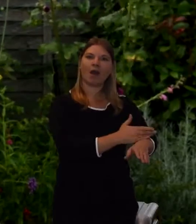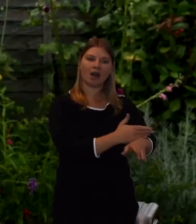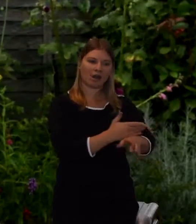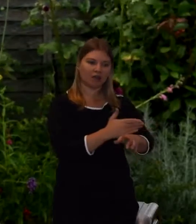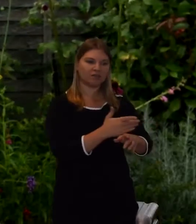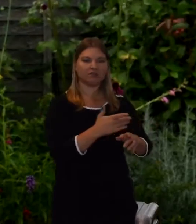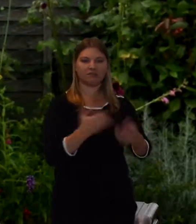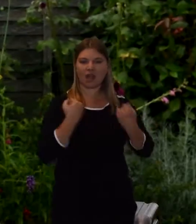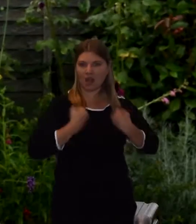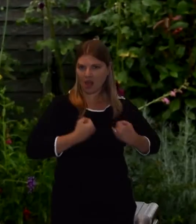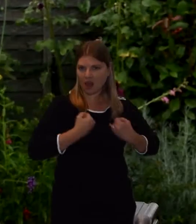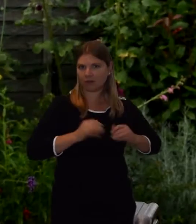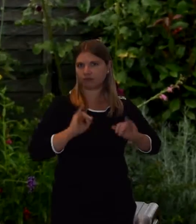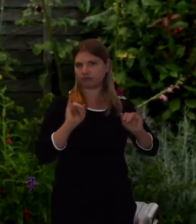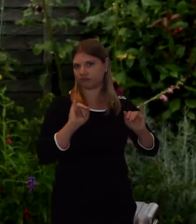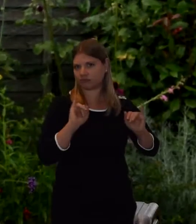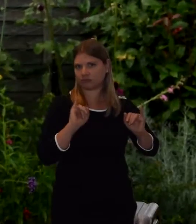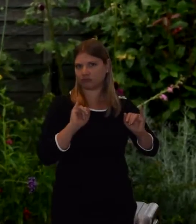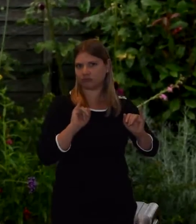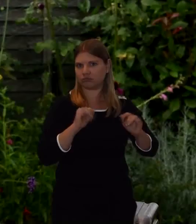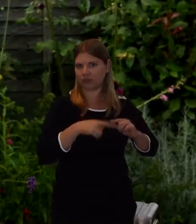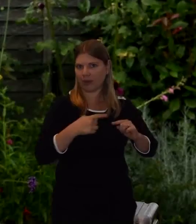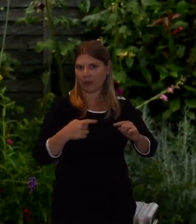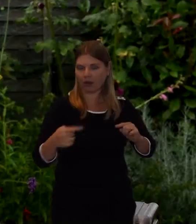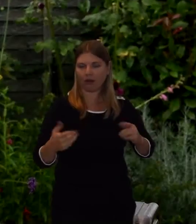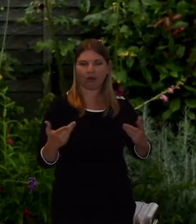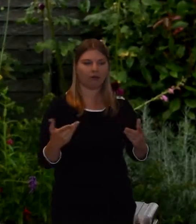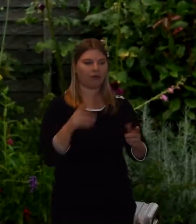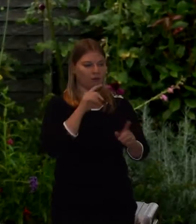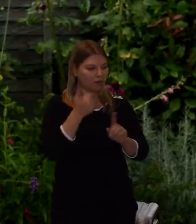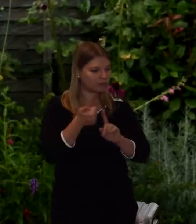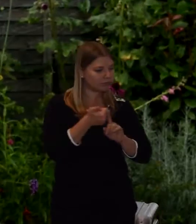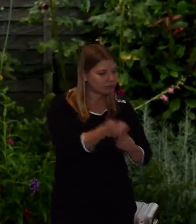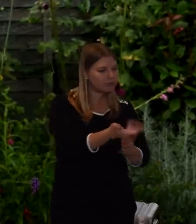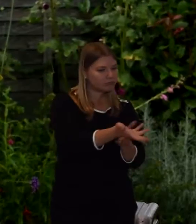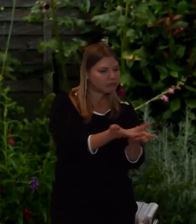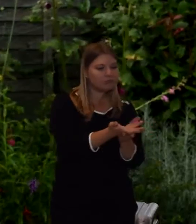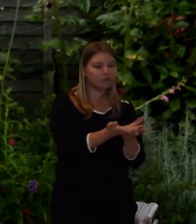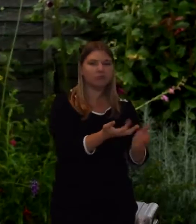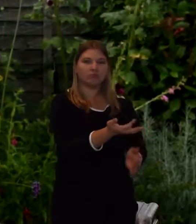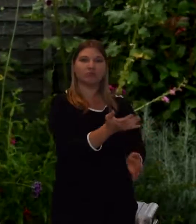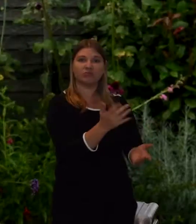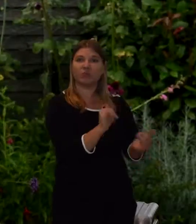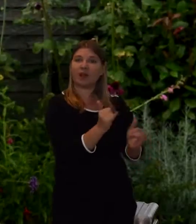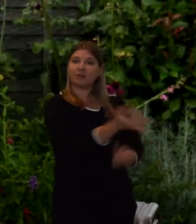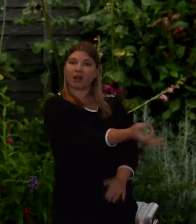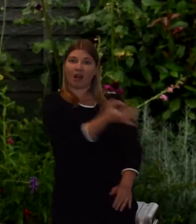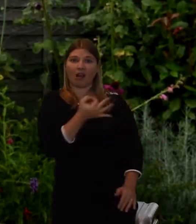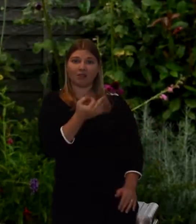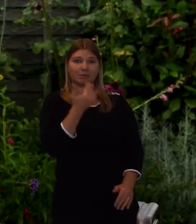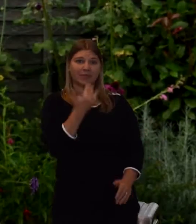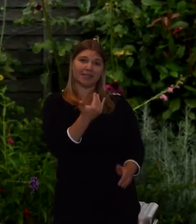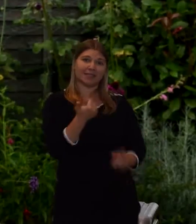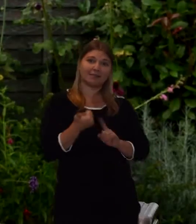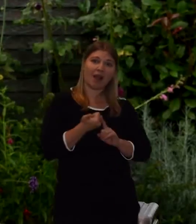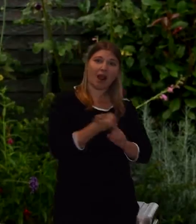And in the process of doing that we are often asked to prepare a funeral service. Often in that process